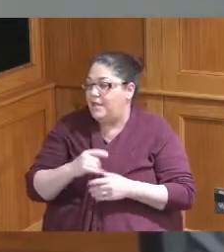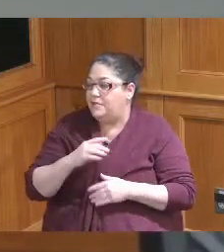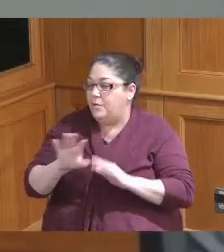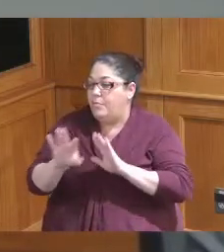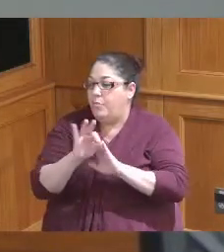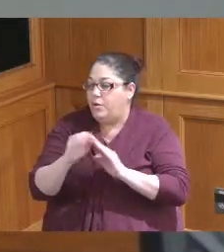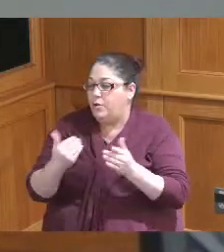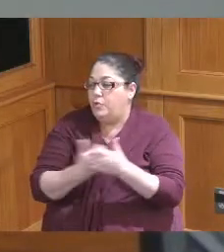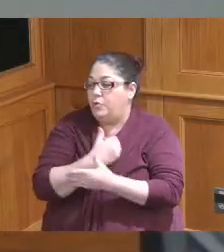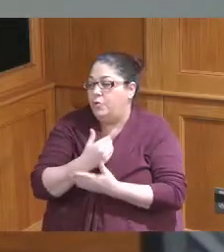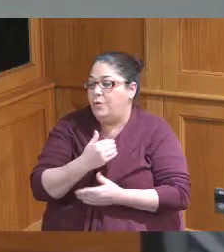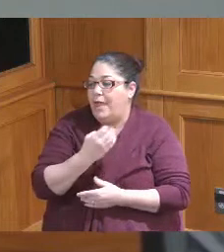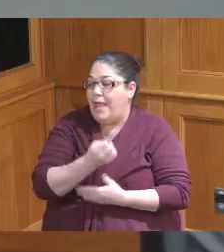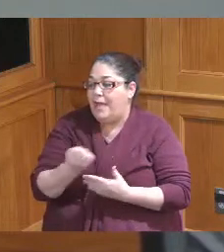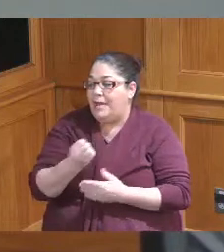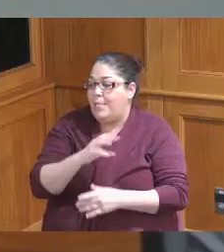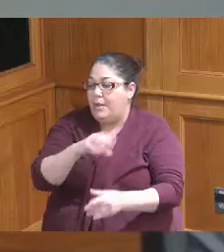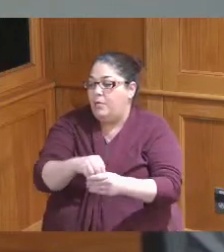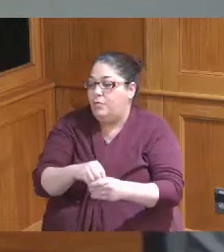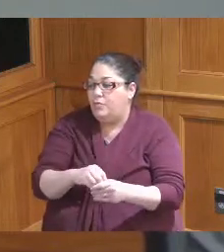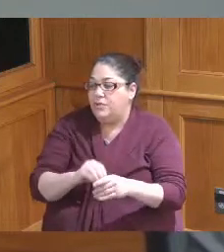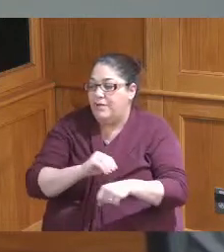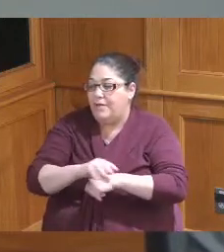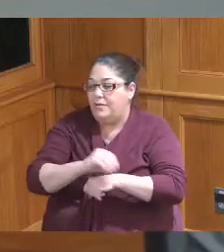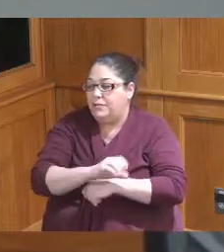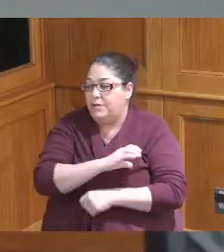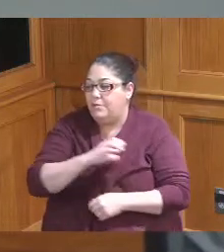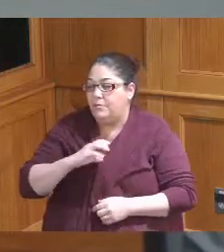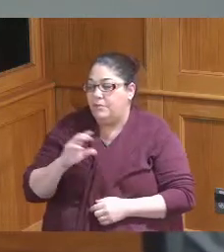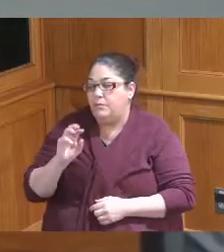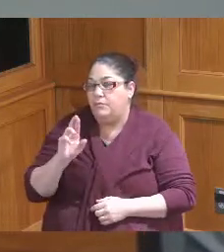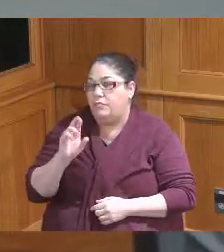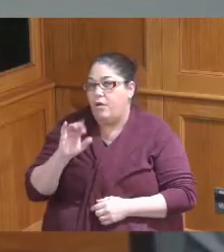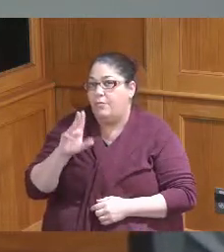County Economic inclusion advisory committee this is Robert Moore on behalf of the Women's Business